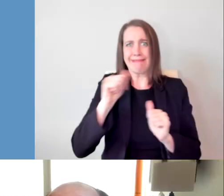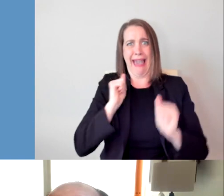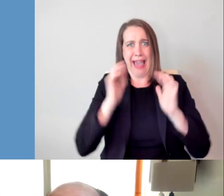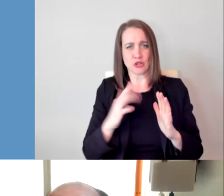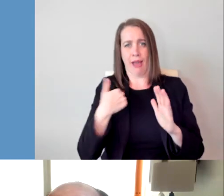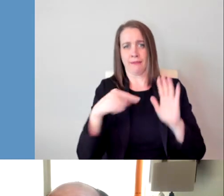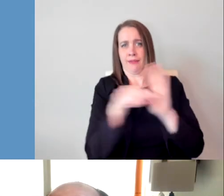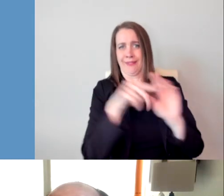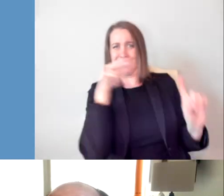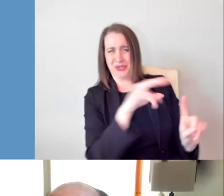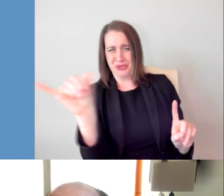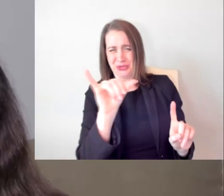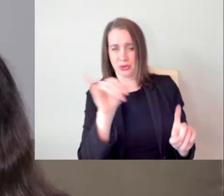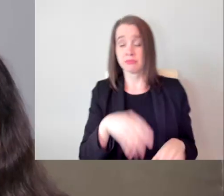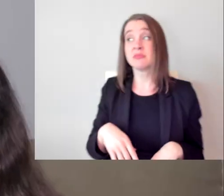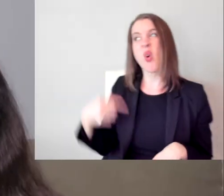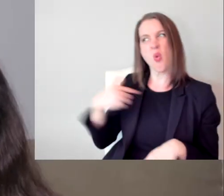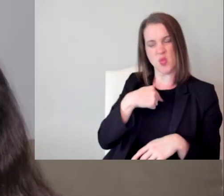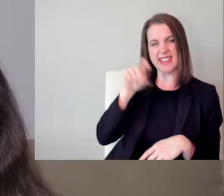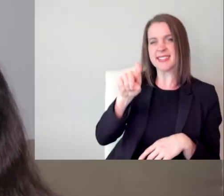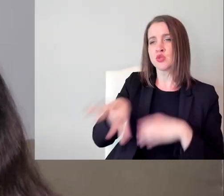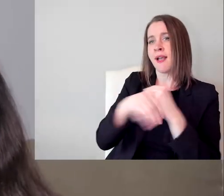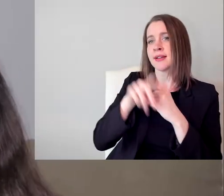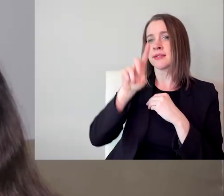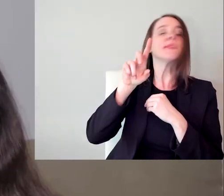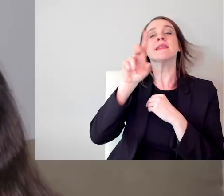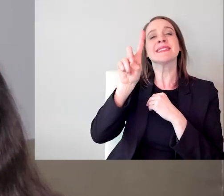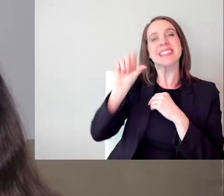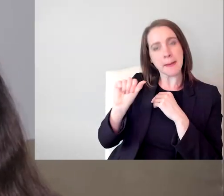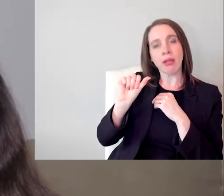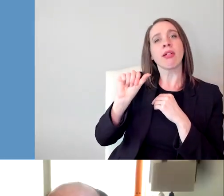So we do have one Disney disability icon, Nemo. He's got the bum fin.